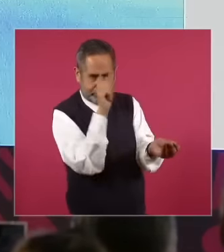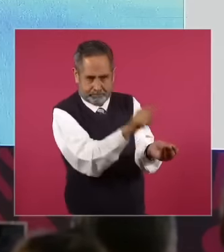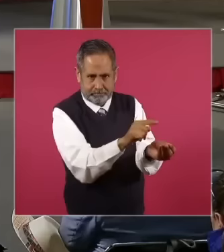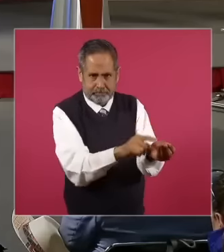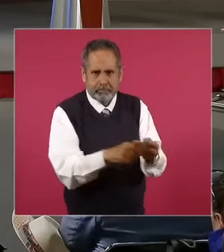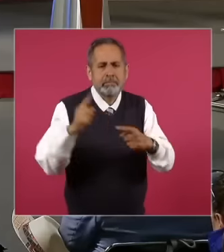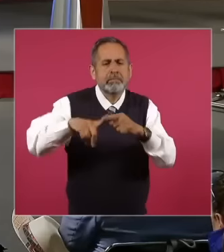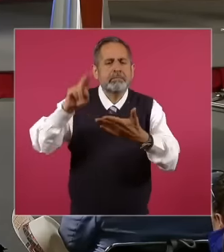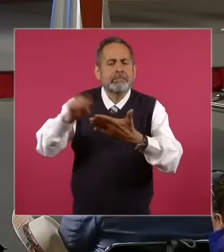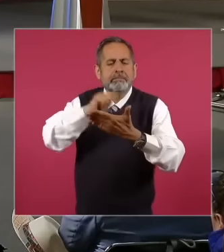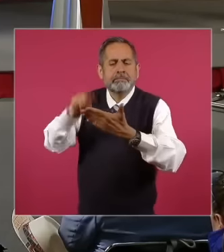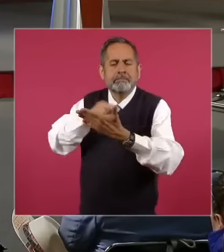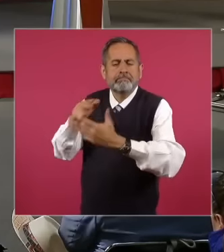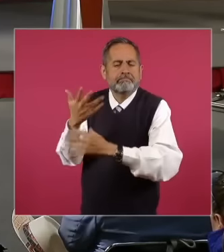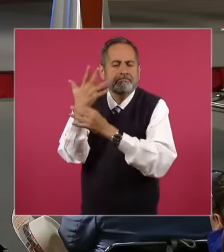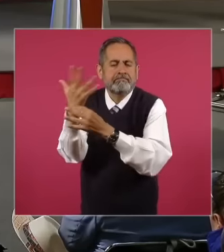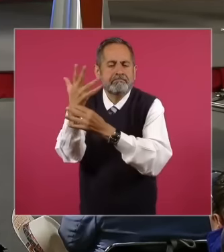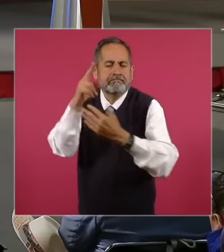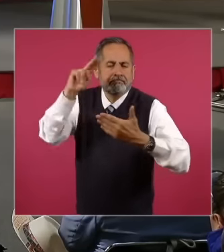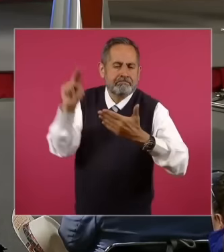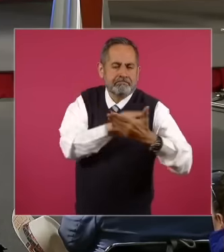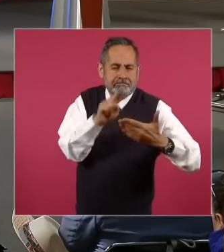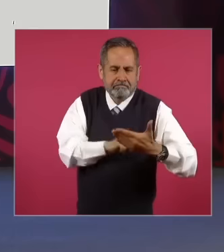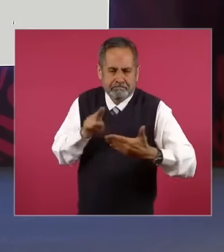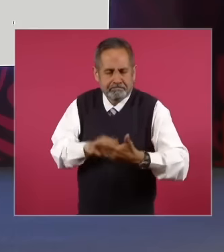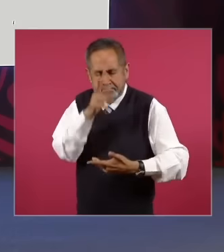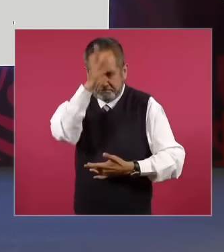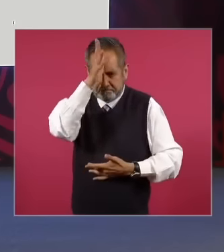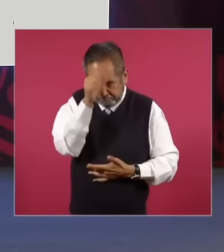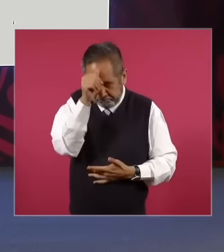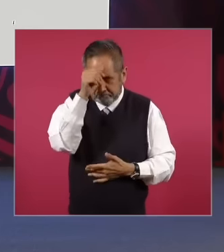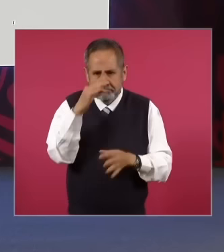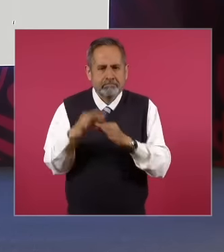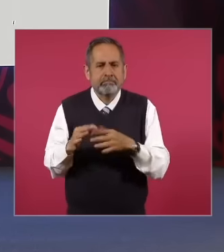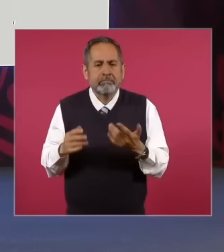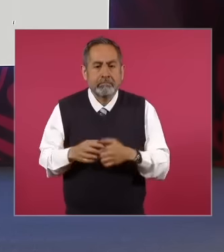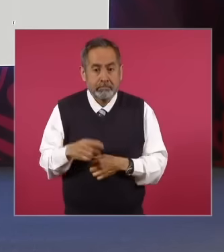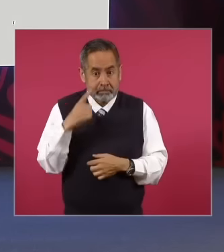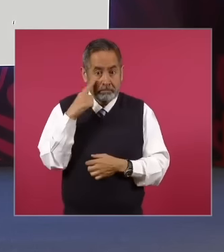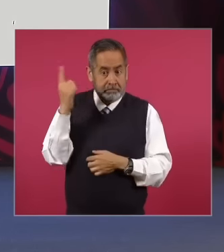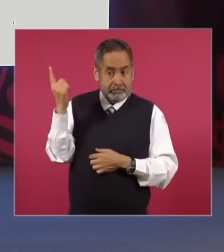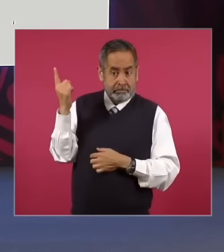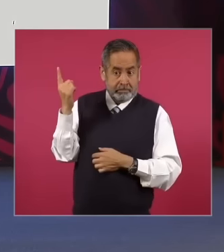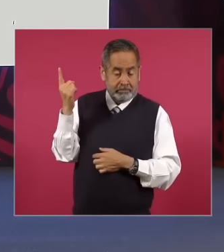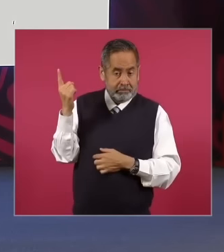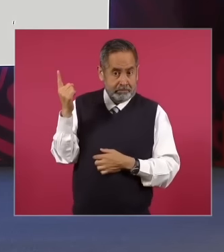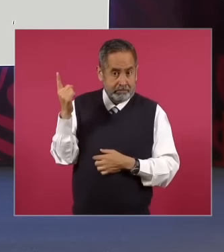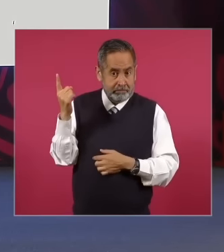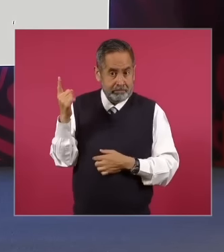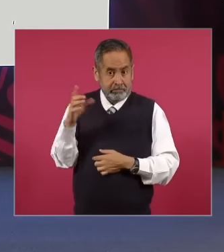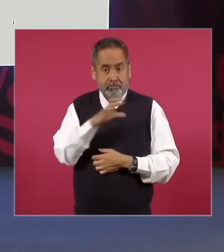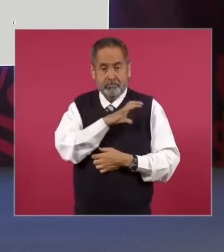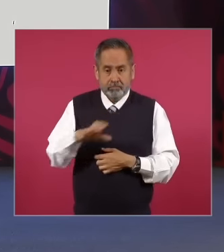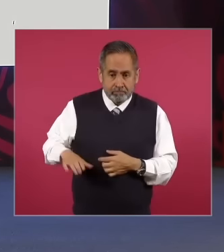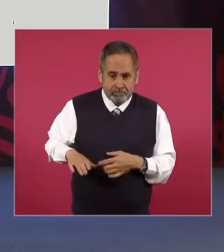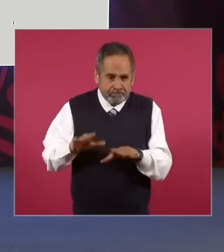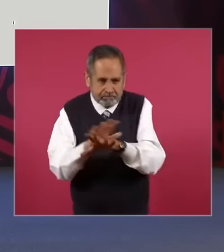signs all the candidacies can be modified as long as